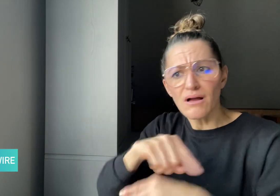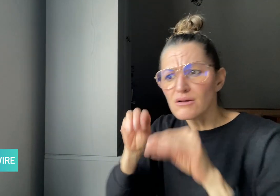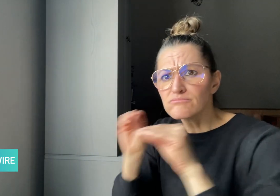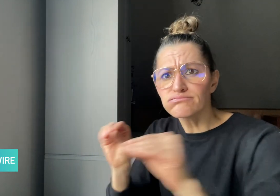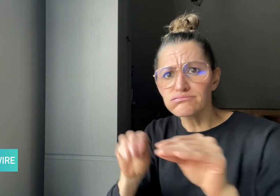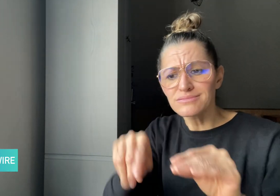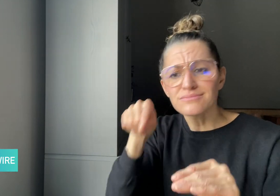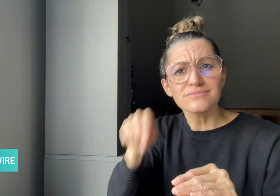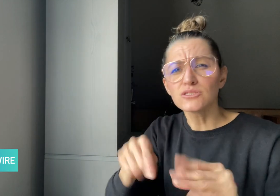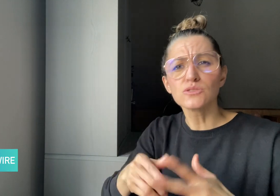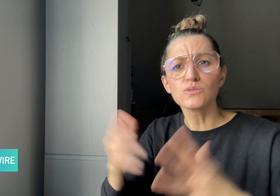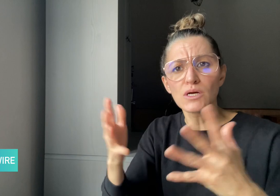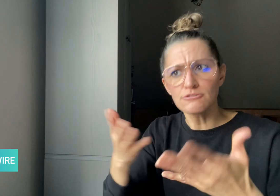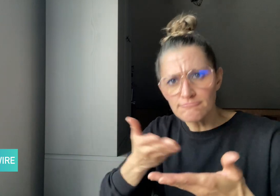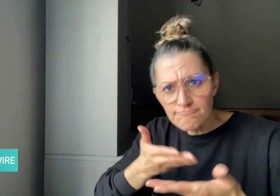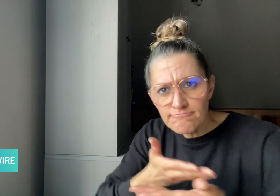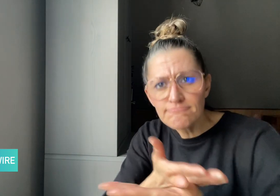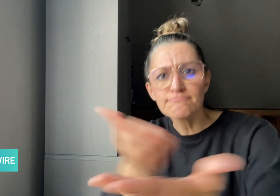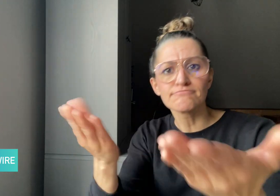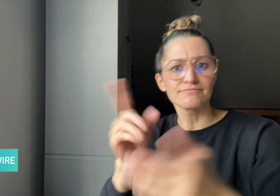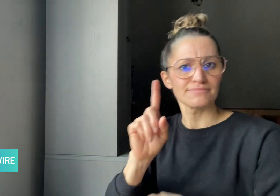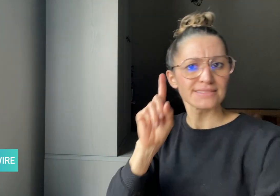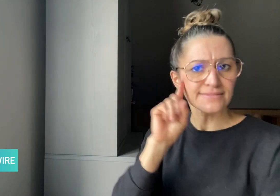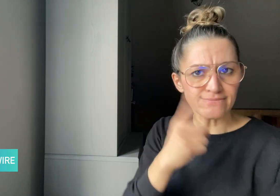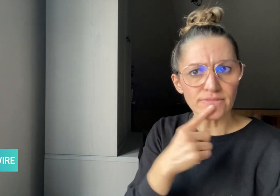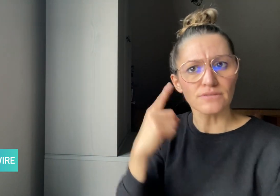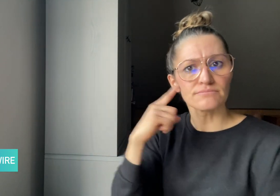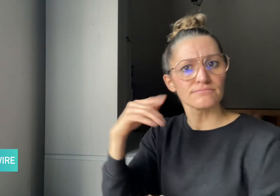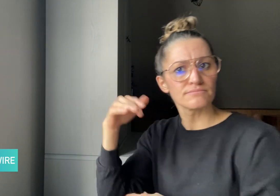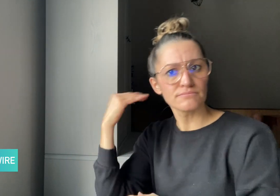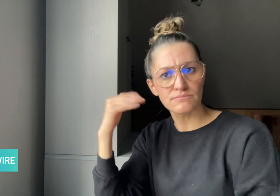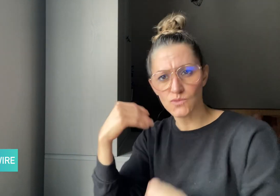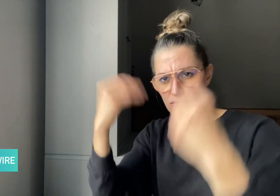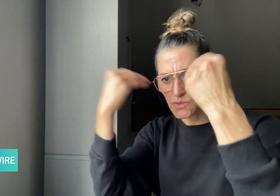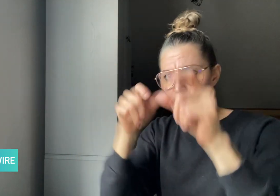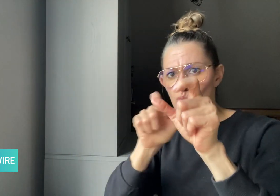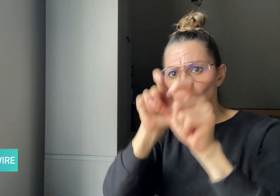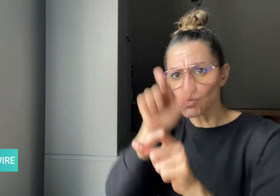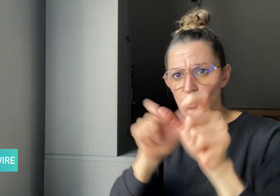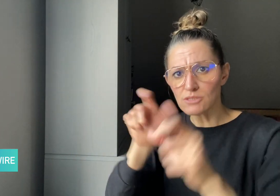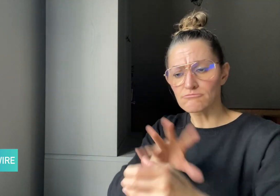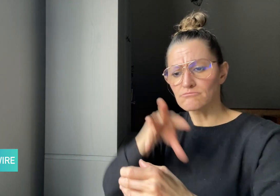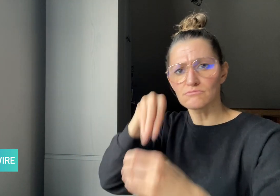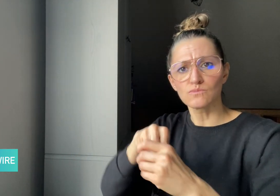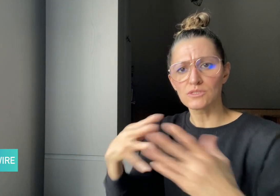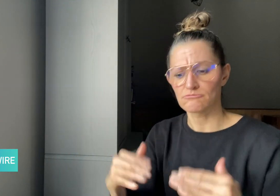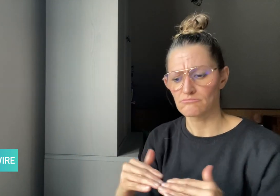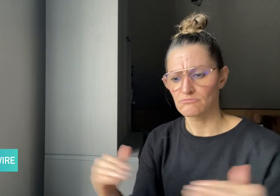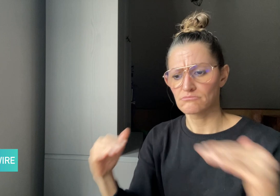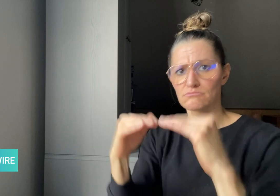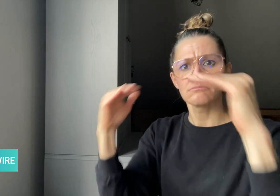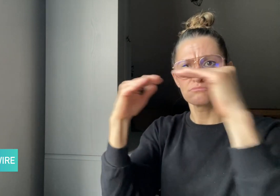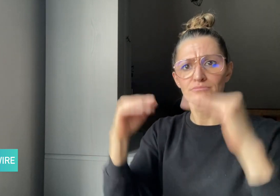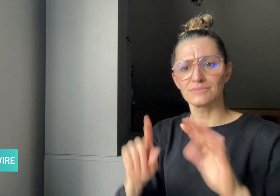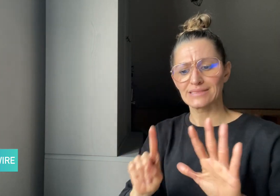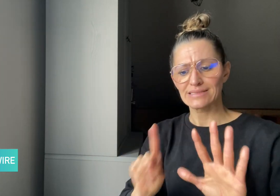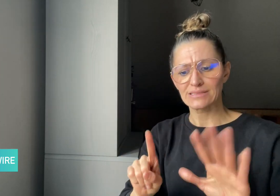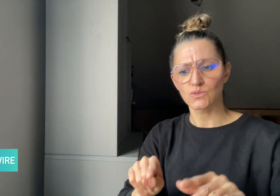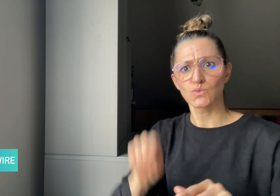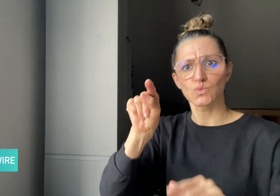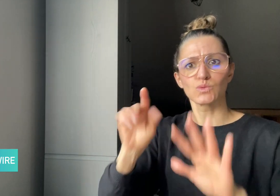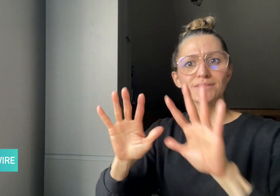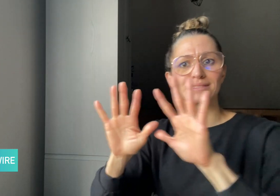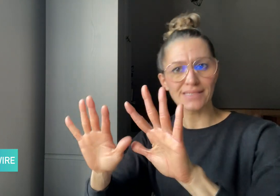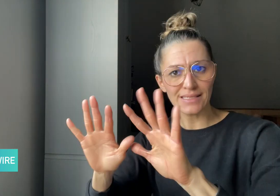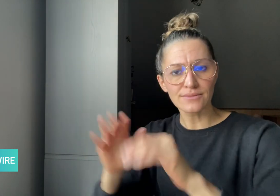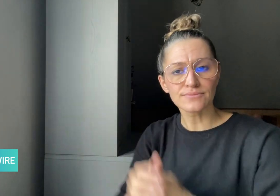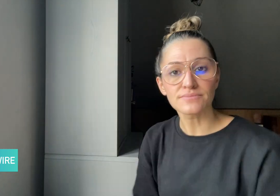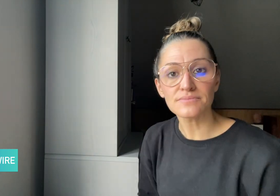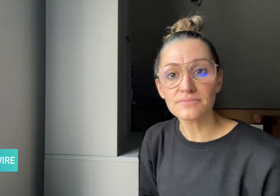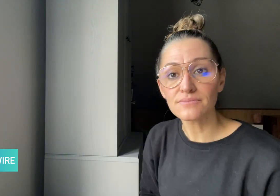and hard of hearing students in grades 6 to 10.